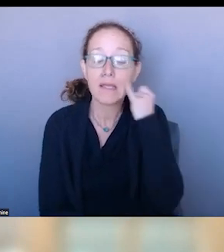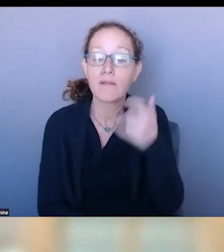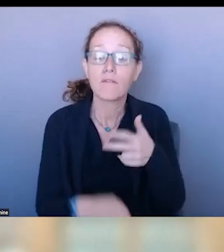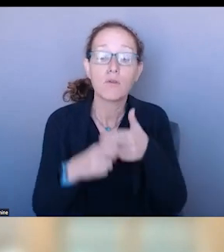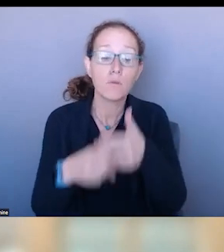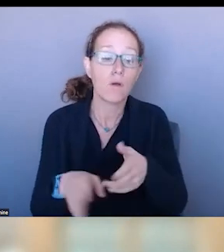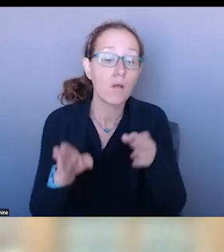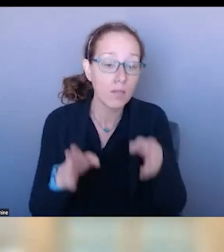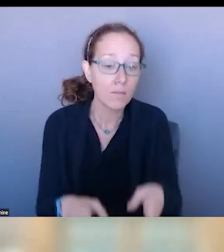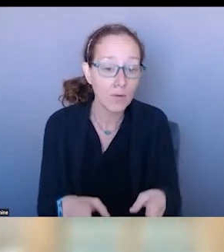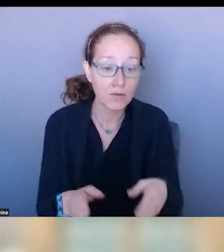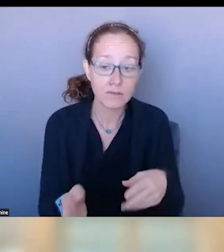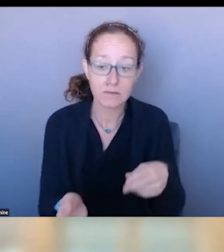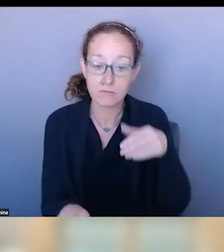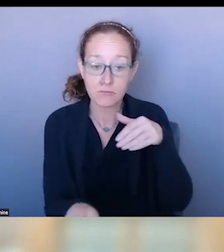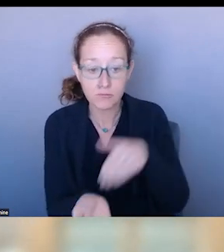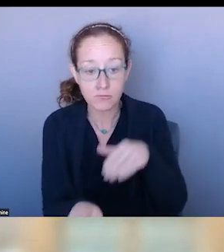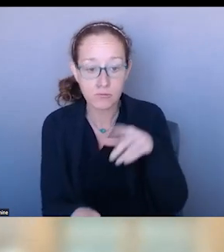GET A DOCTOR AND NOT NECESSARILY A INTERN.